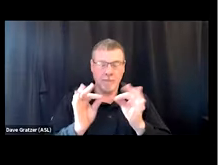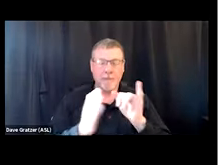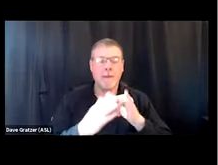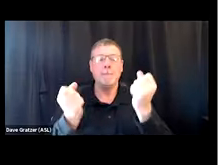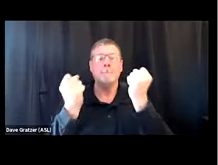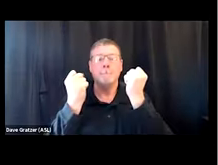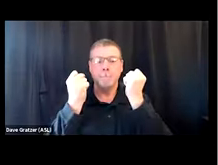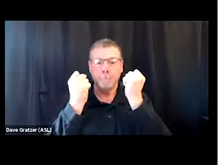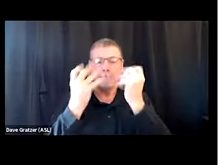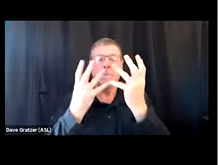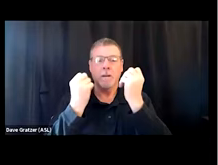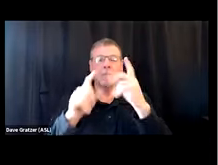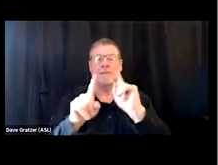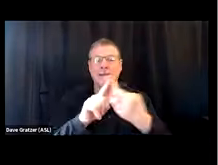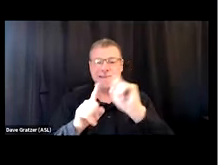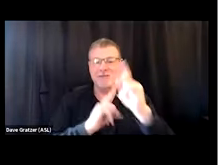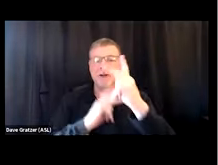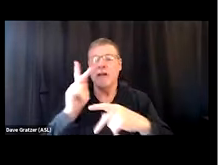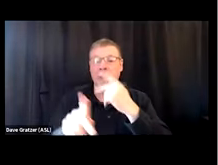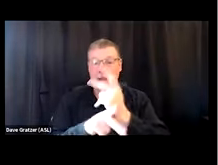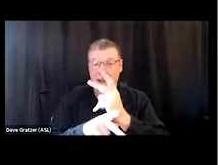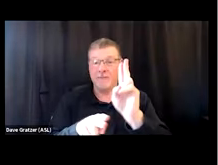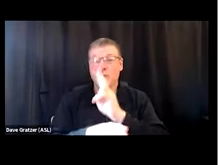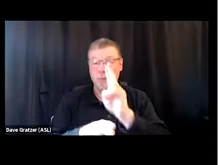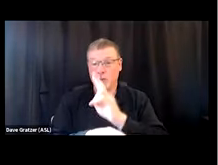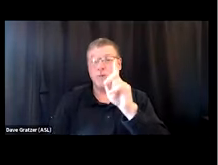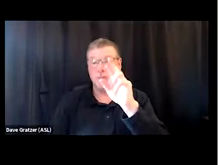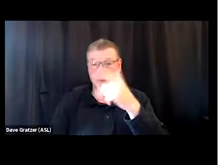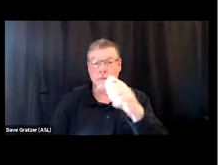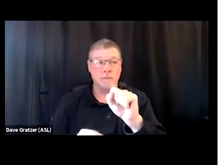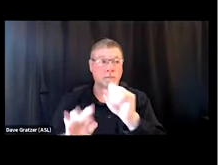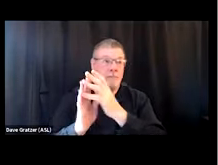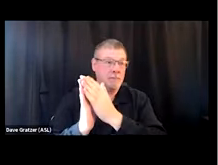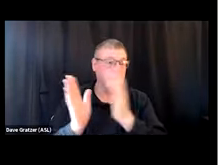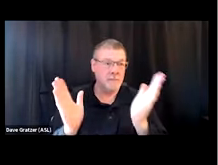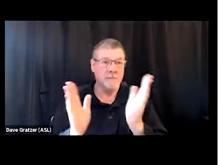substance use peer recovery organizations, they also exist for people